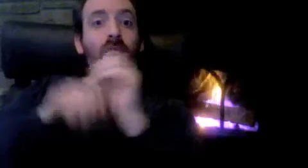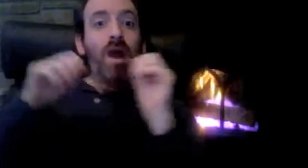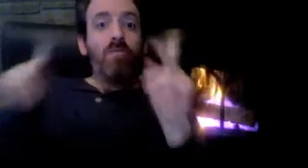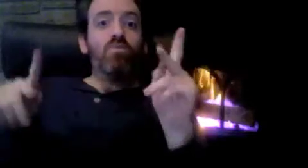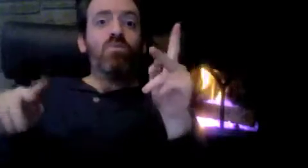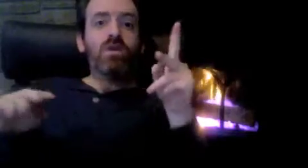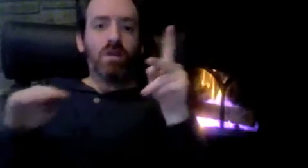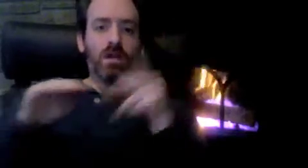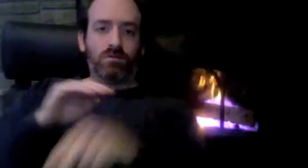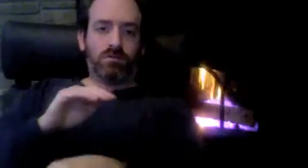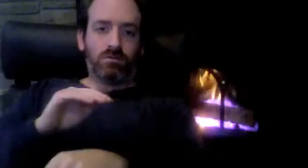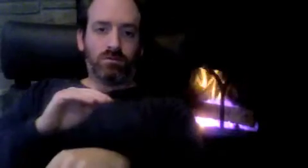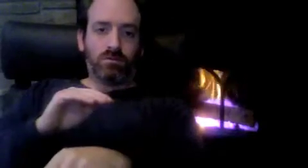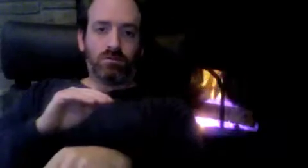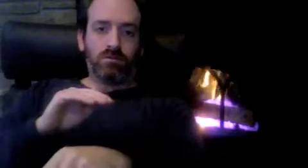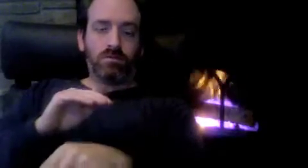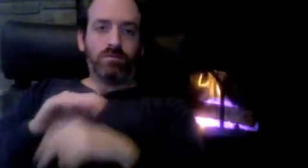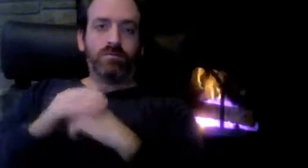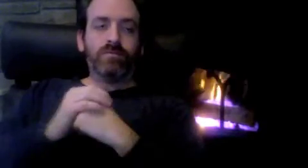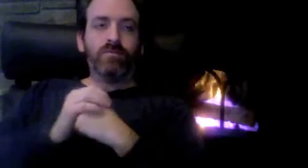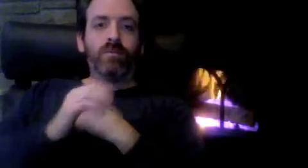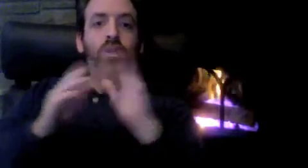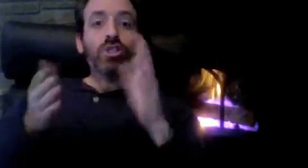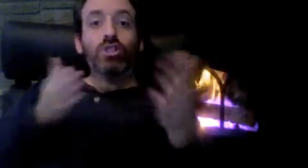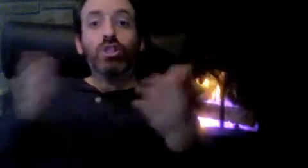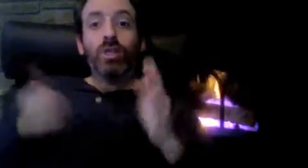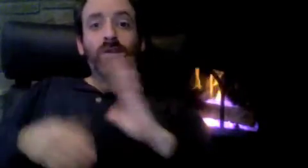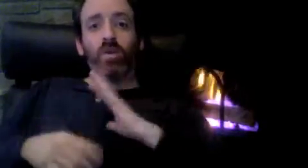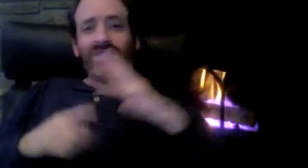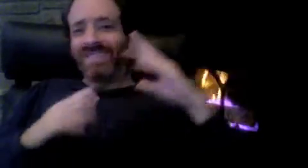Marketing, Sales, and Job opportunities would be also cut.